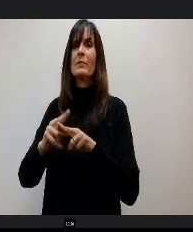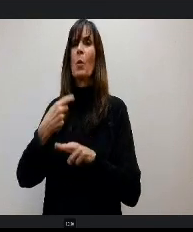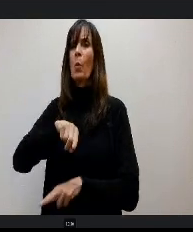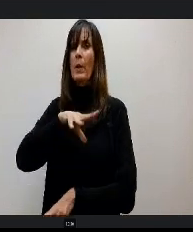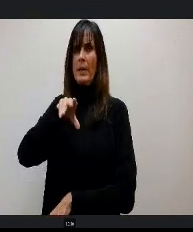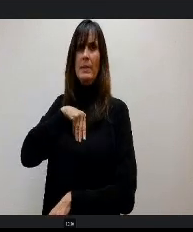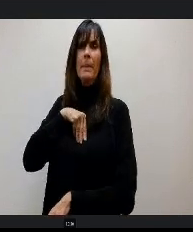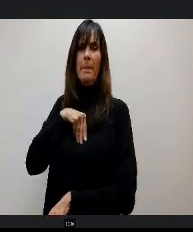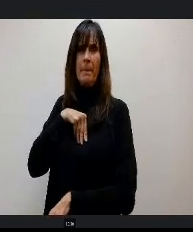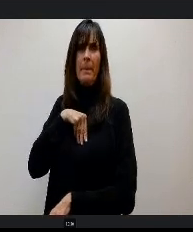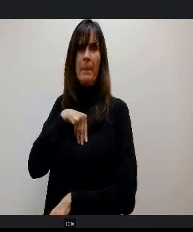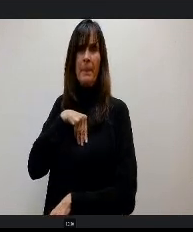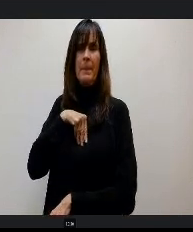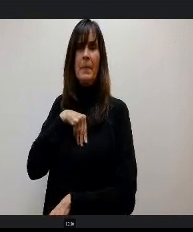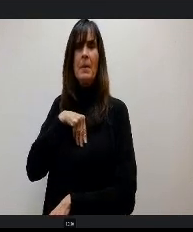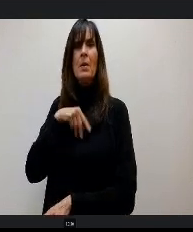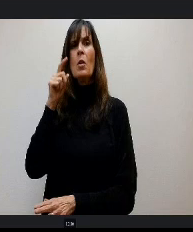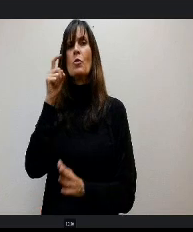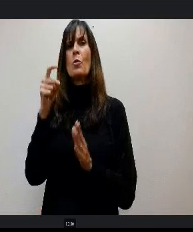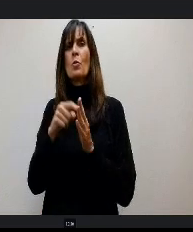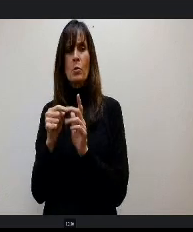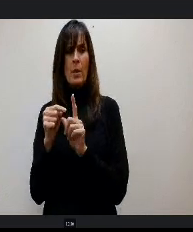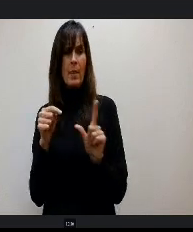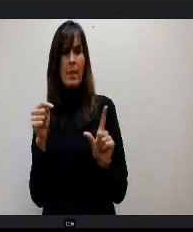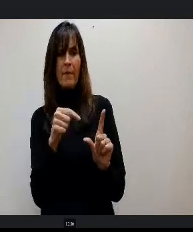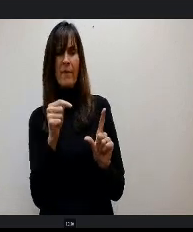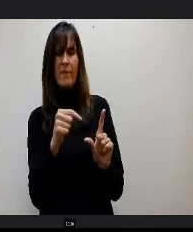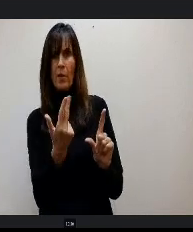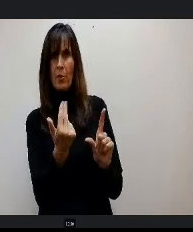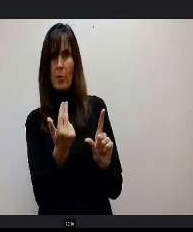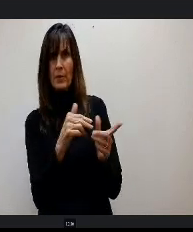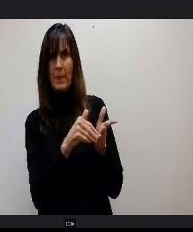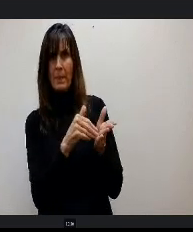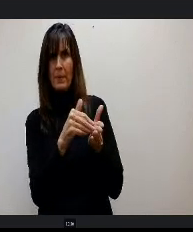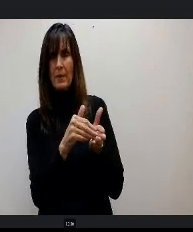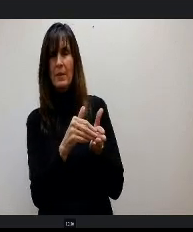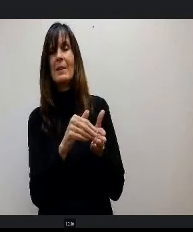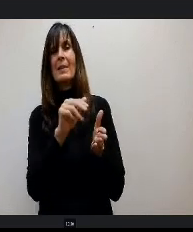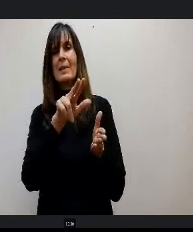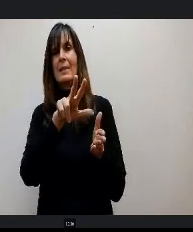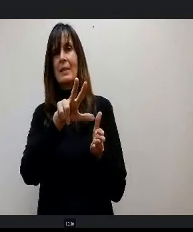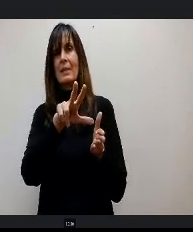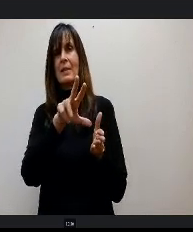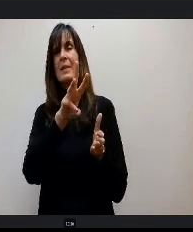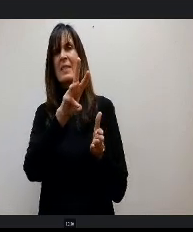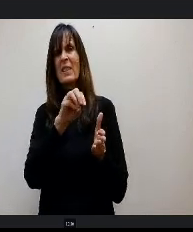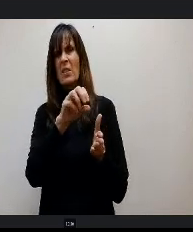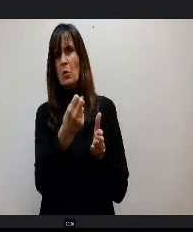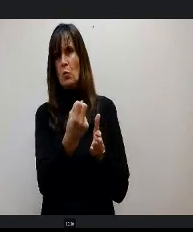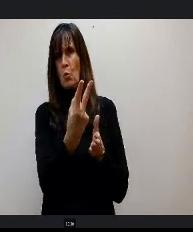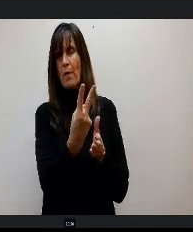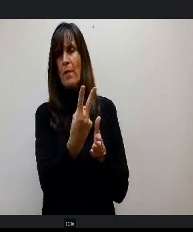when you look in the lower left there that 13,000,600 that's the cost for what you see on